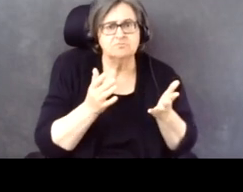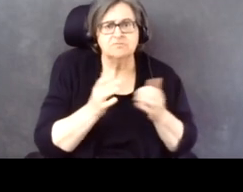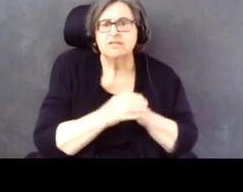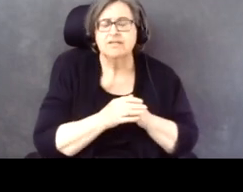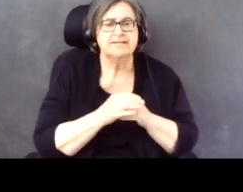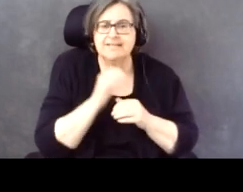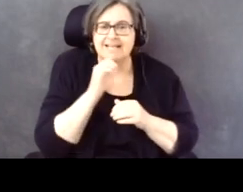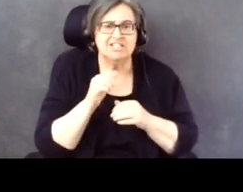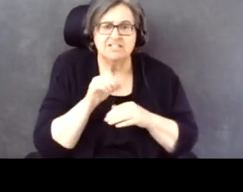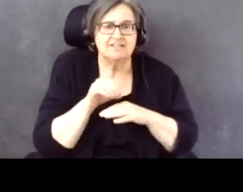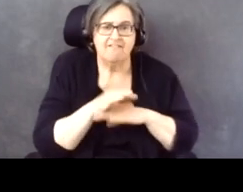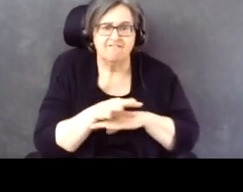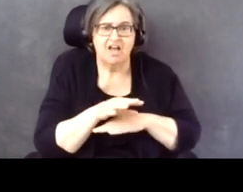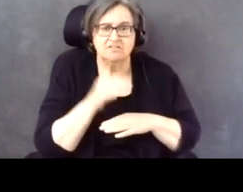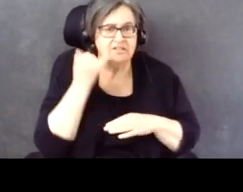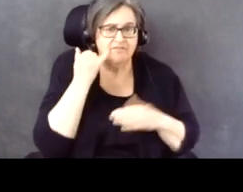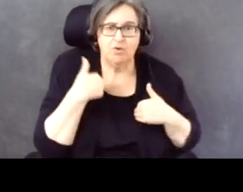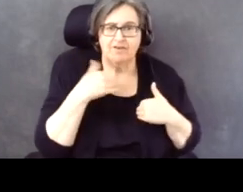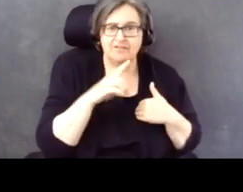Just a few more numbers here for you.